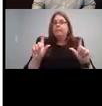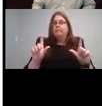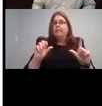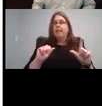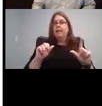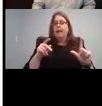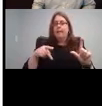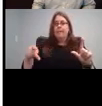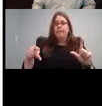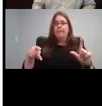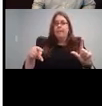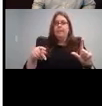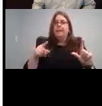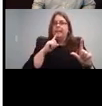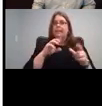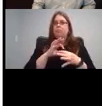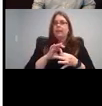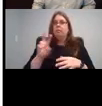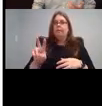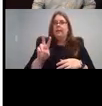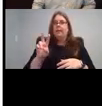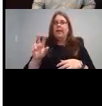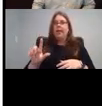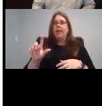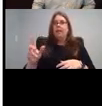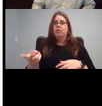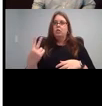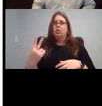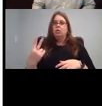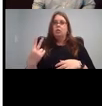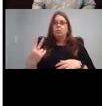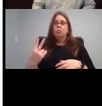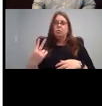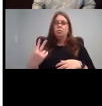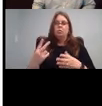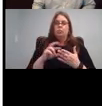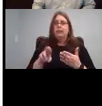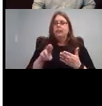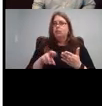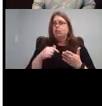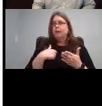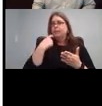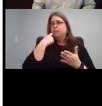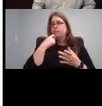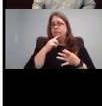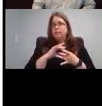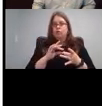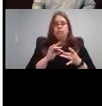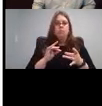Yeah, they are ideal to like to be able to the researcher that was talking about, but then check this out.